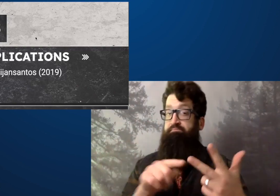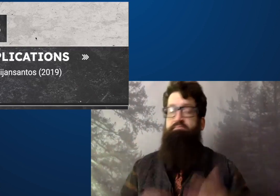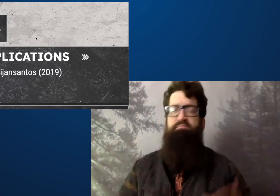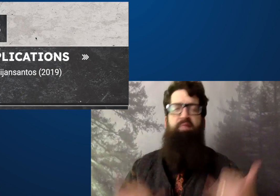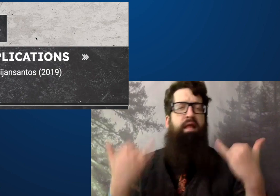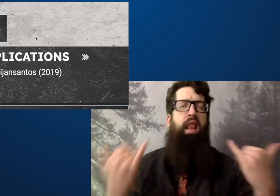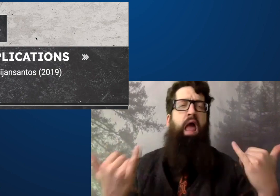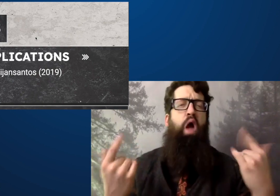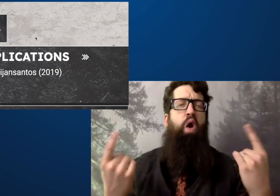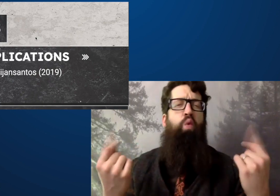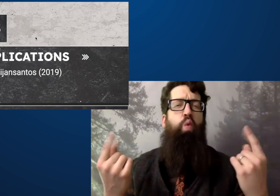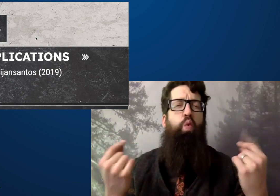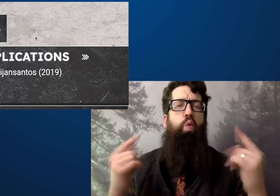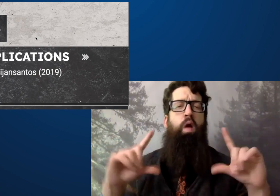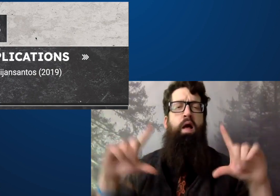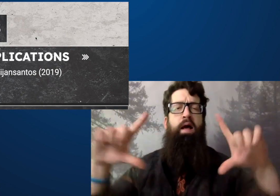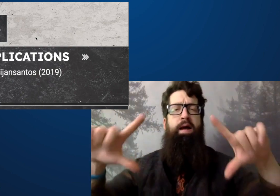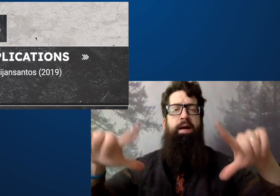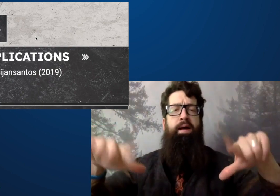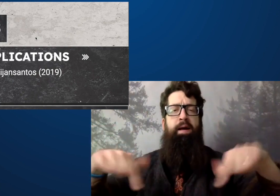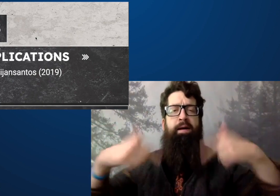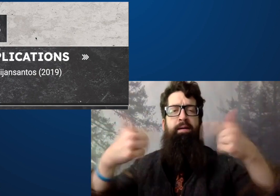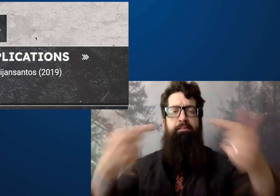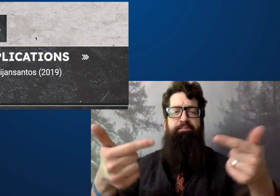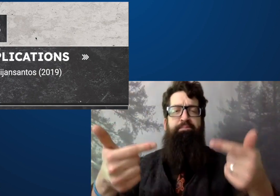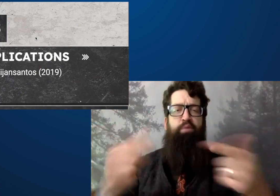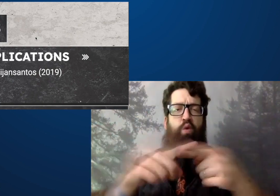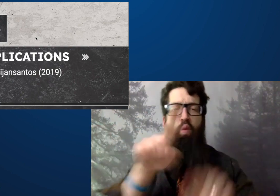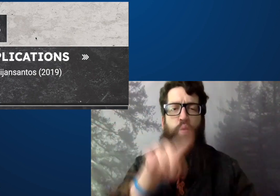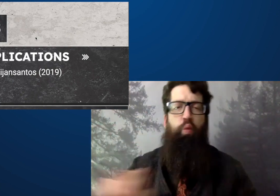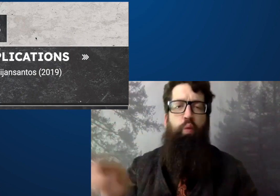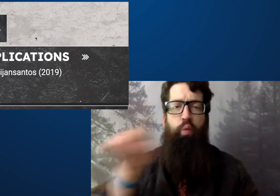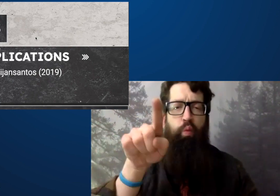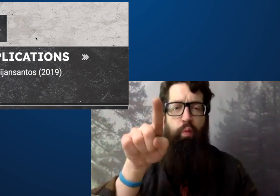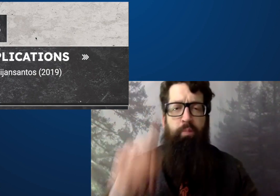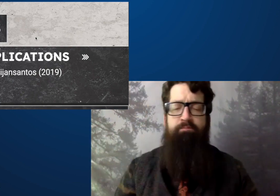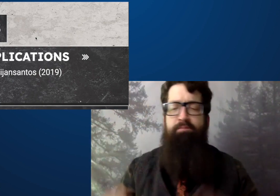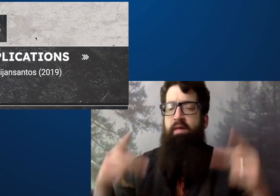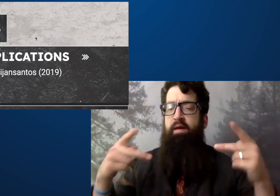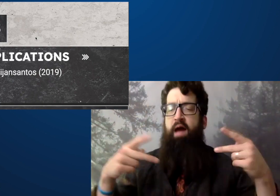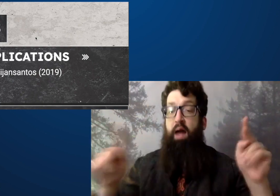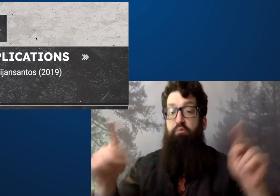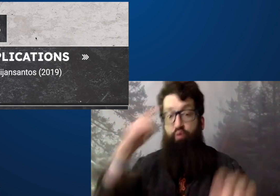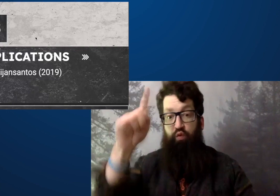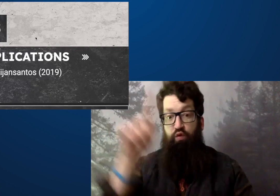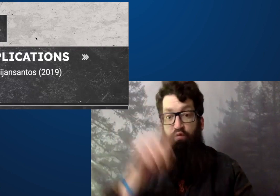Those are the three areas that I've touched on. Now, in this presentation, I'd like to switch it over to you.